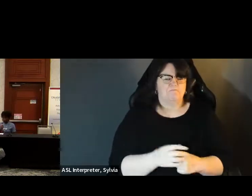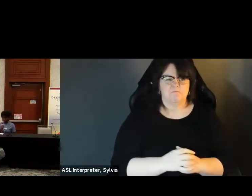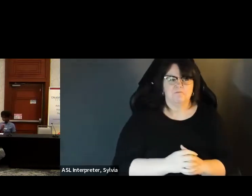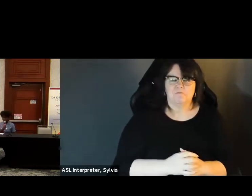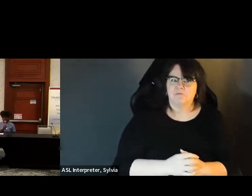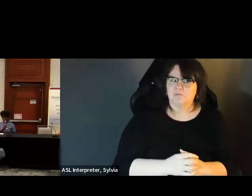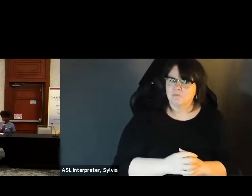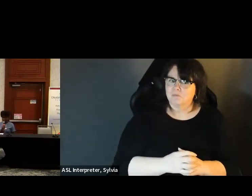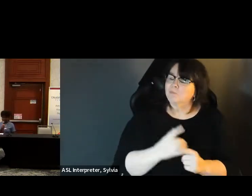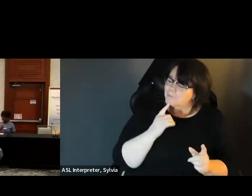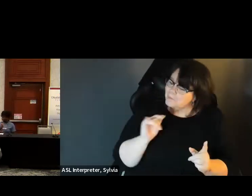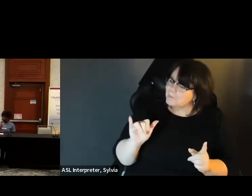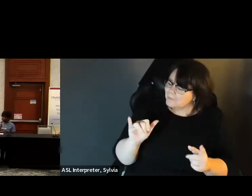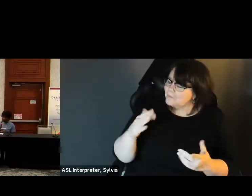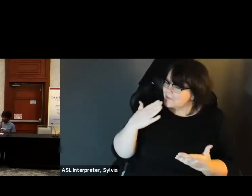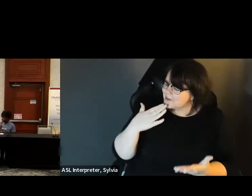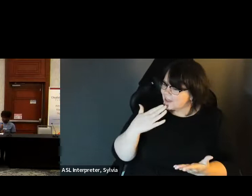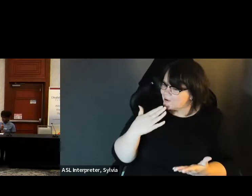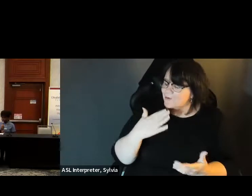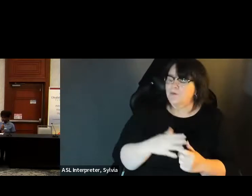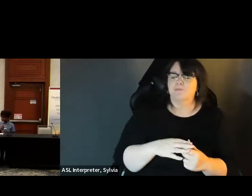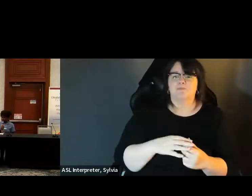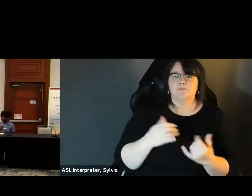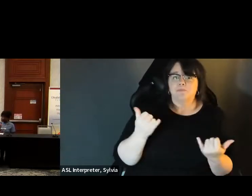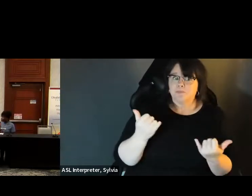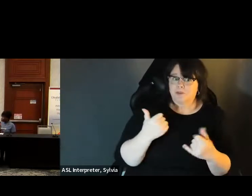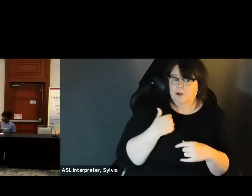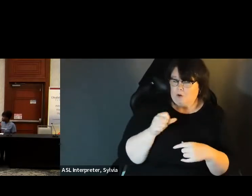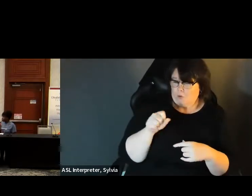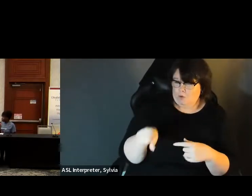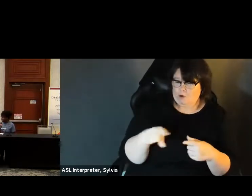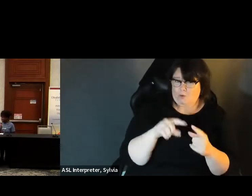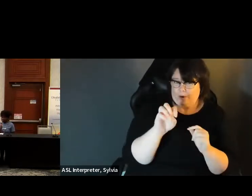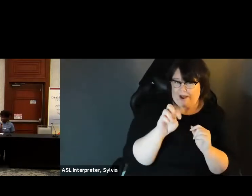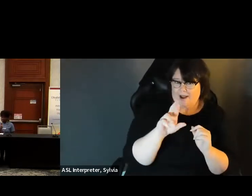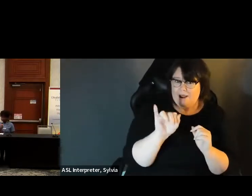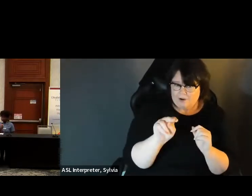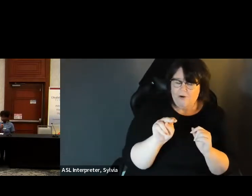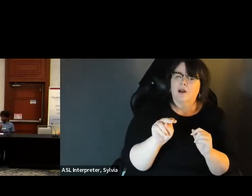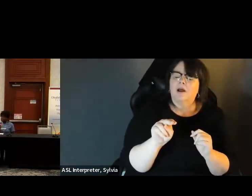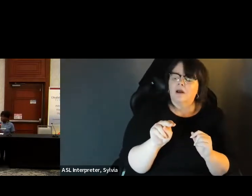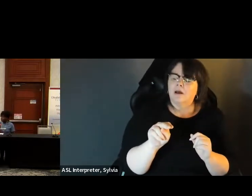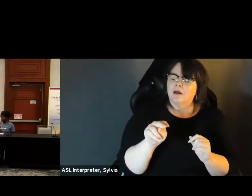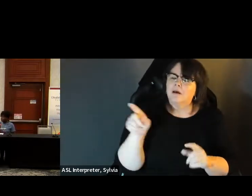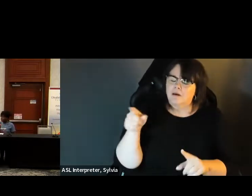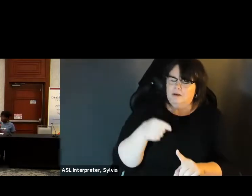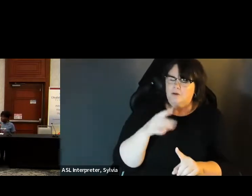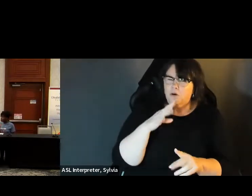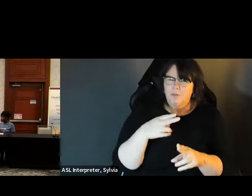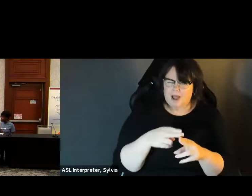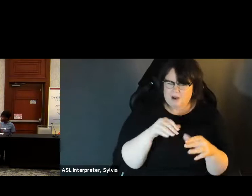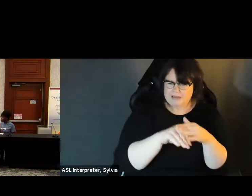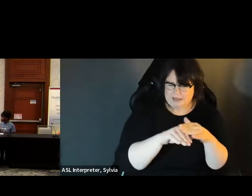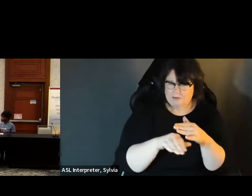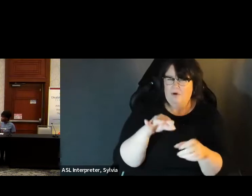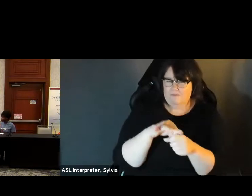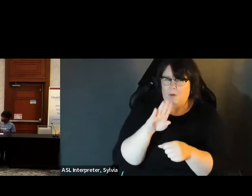Oh, thank you. Right. So my question is for Erin. When it comes to the accessible vote by mail system and is experiencing issues.